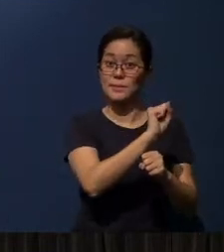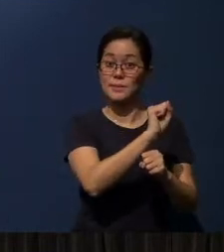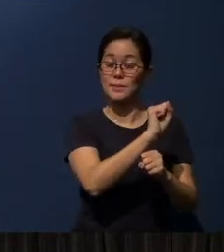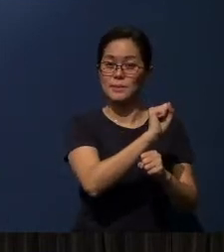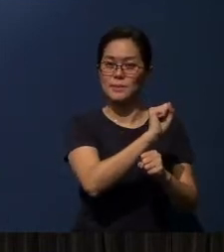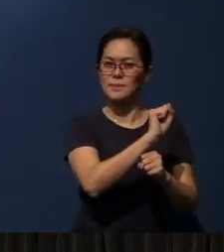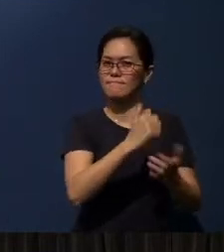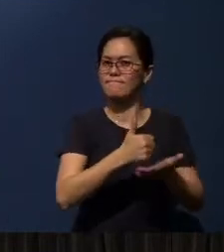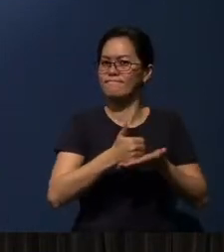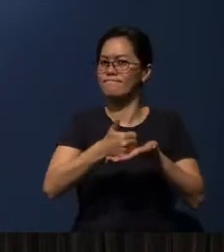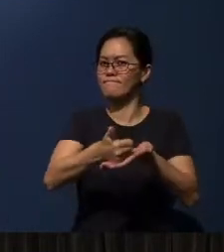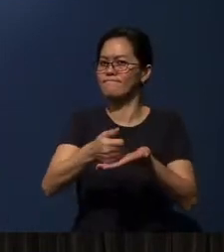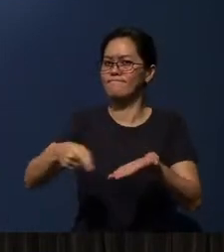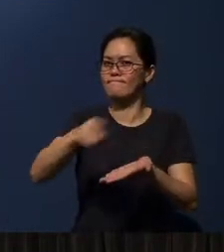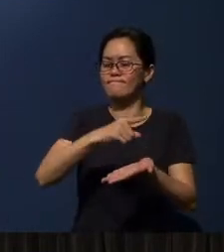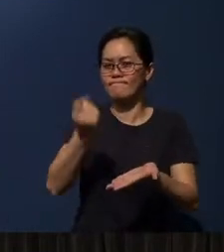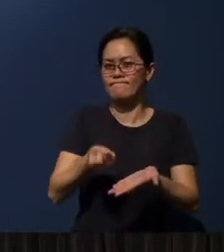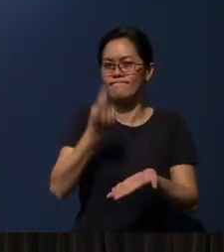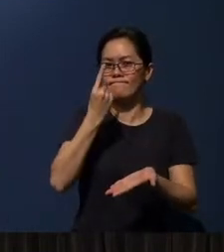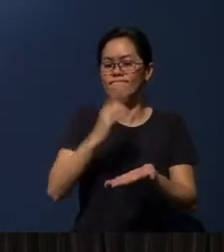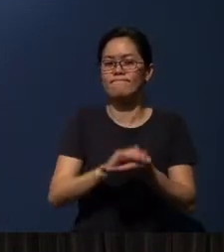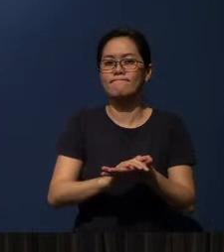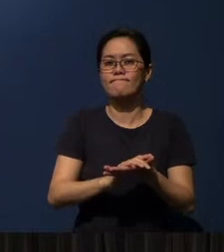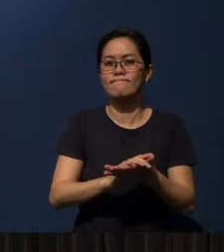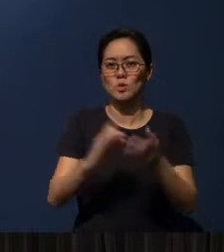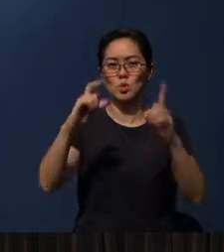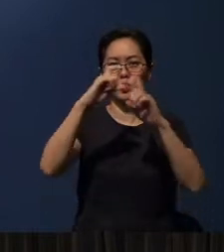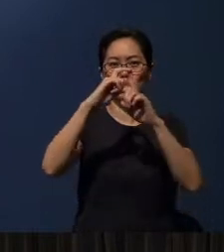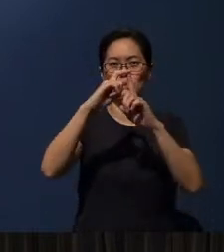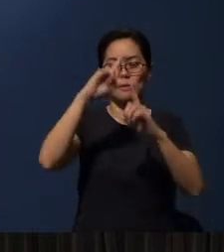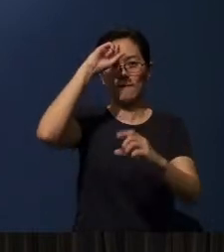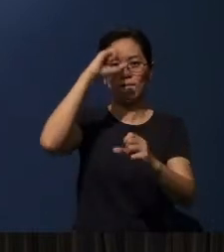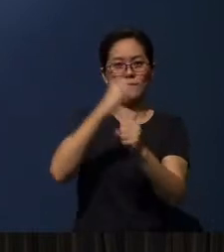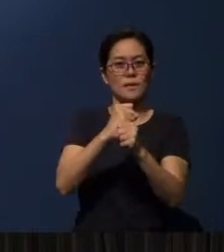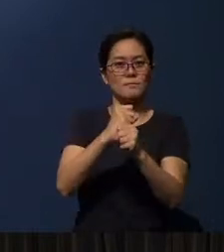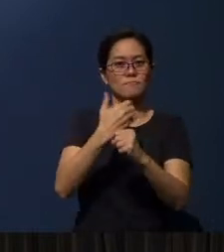that can help us understand the word “faith” better.